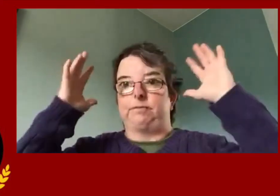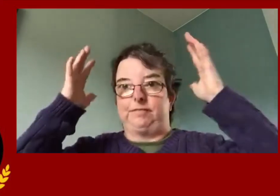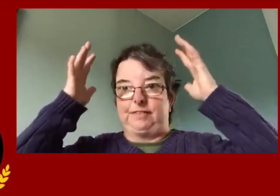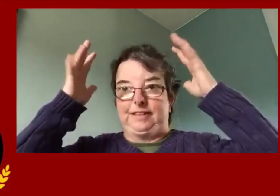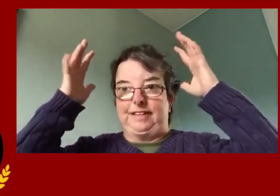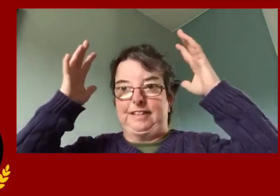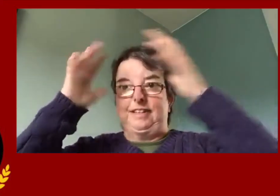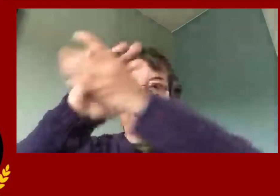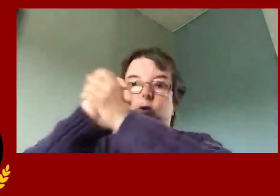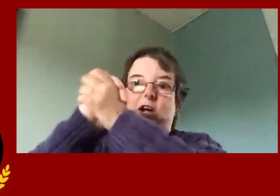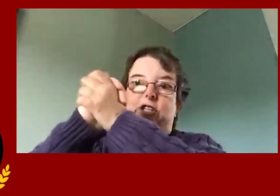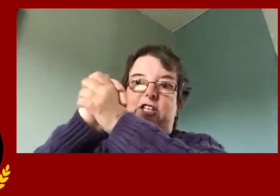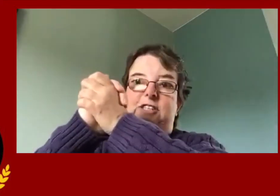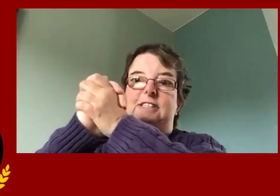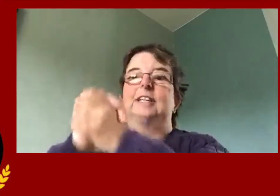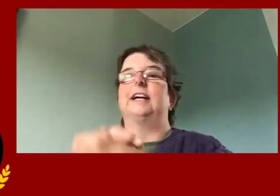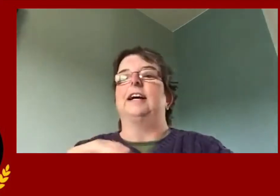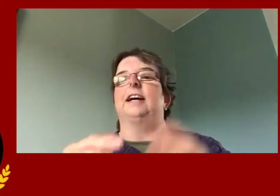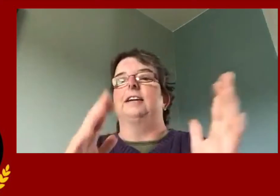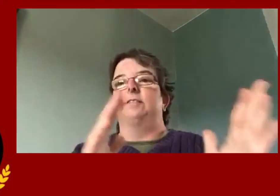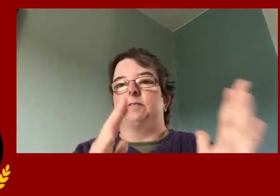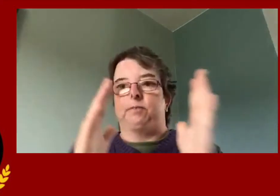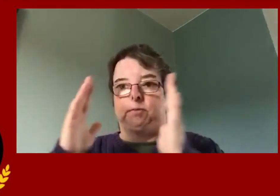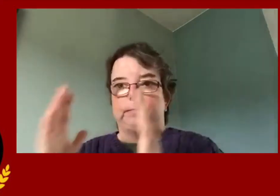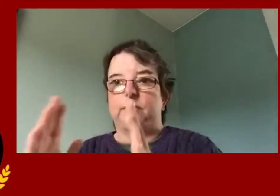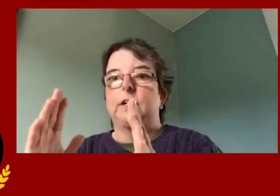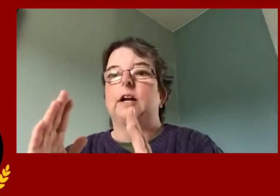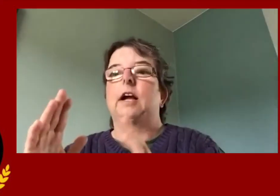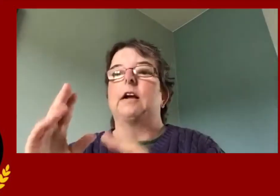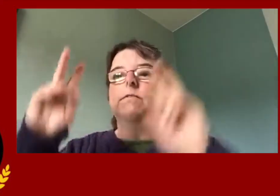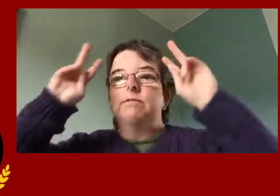Yay, congratulations!